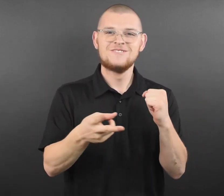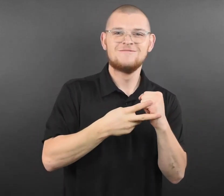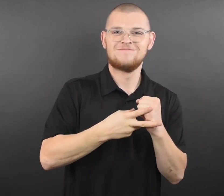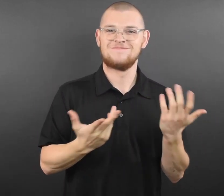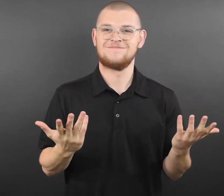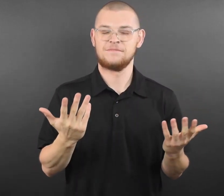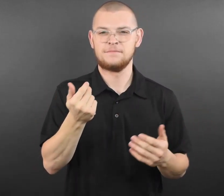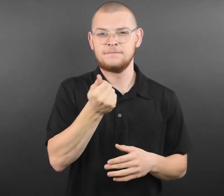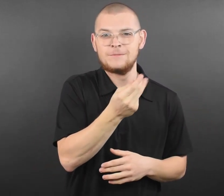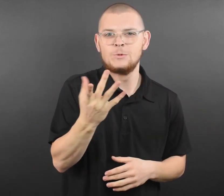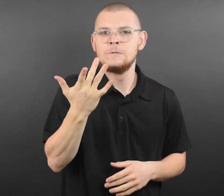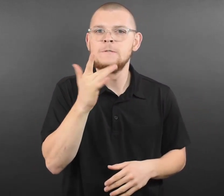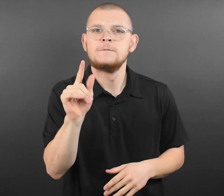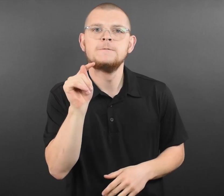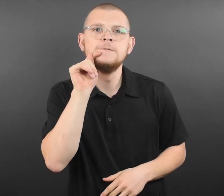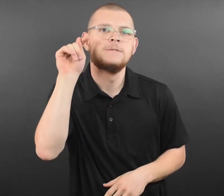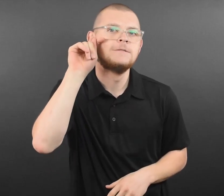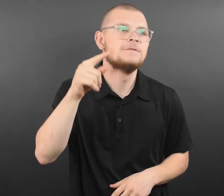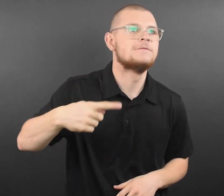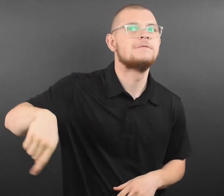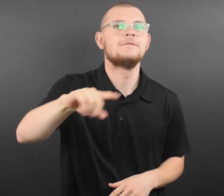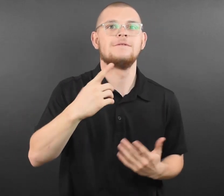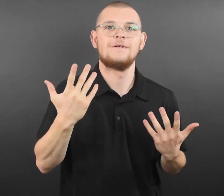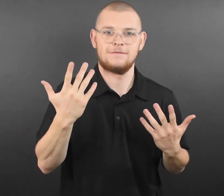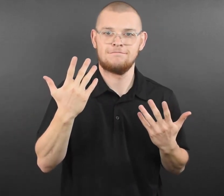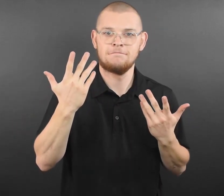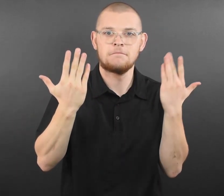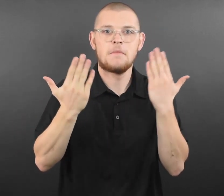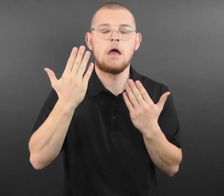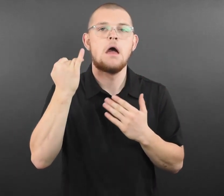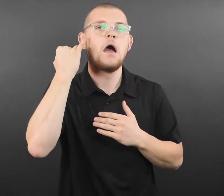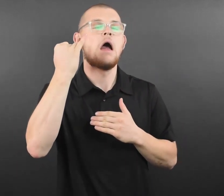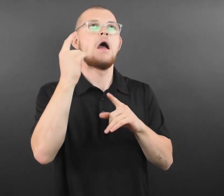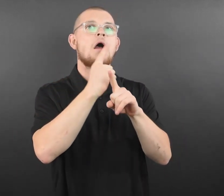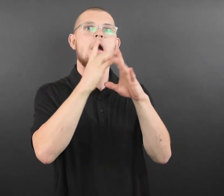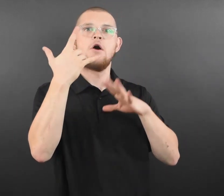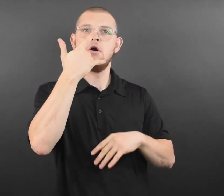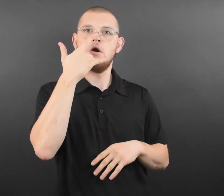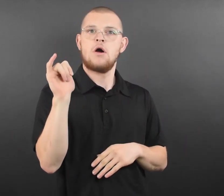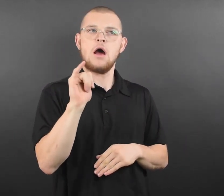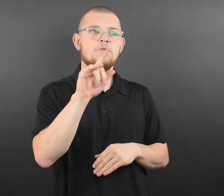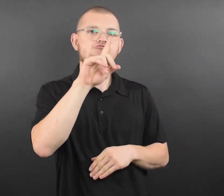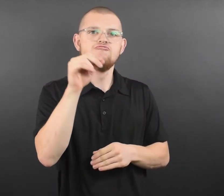and if by providing these unique experiences encourages families to roll up their sleeves,